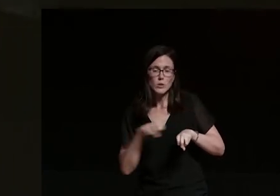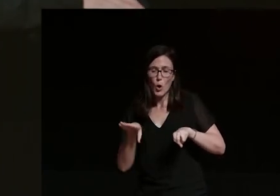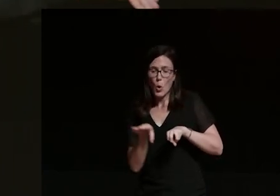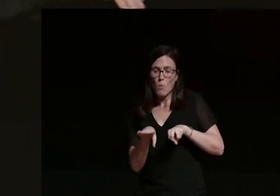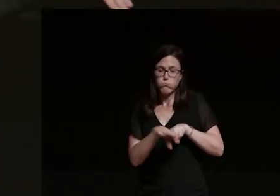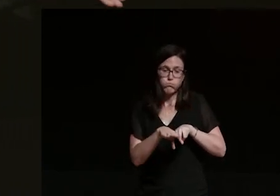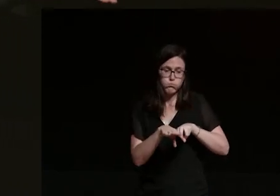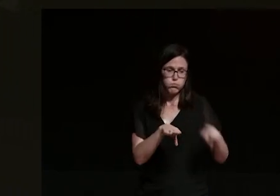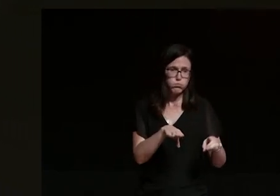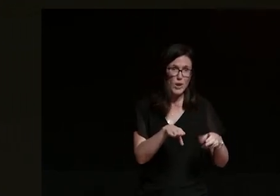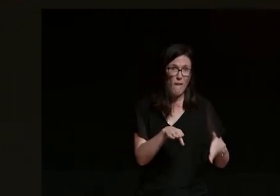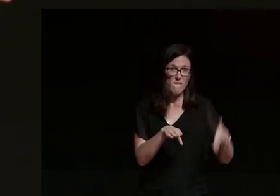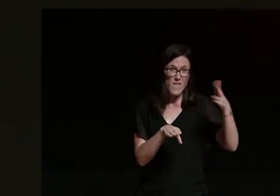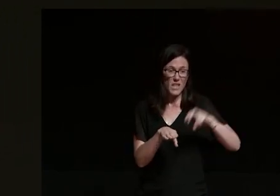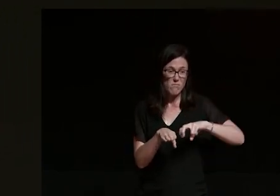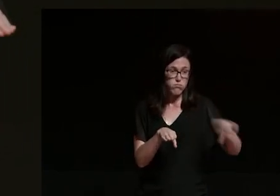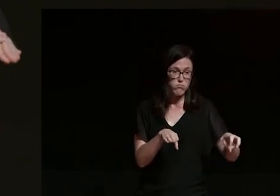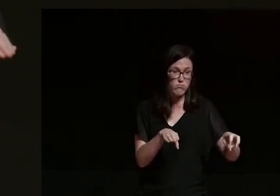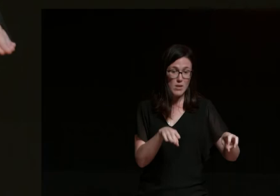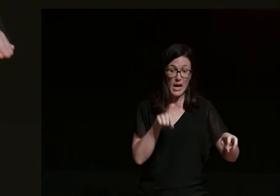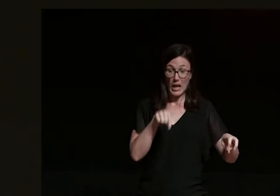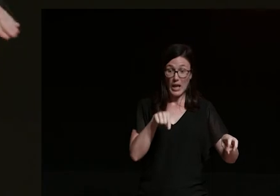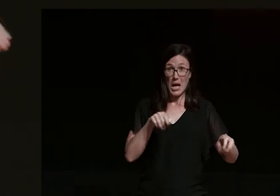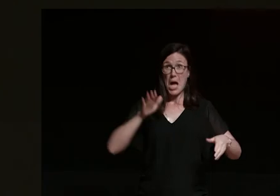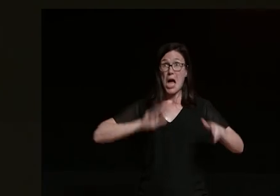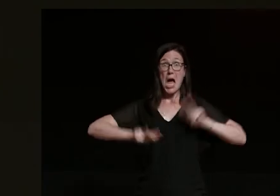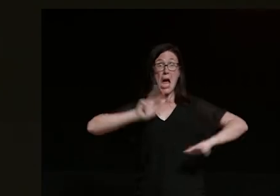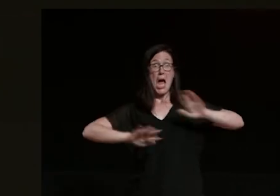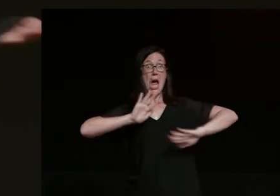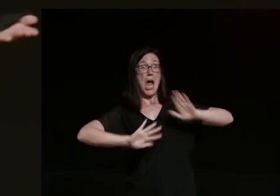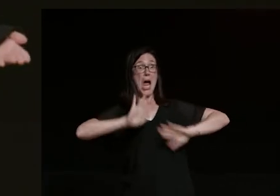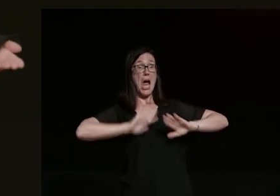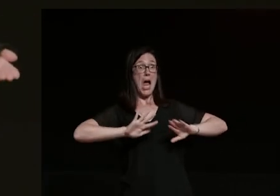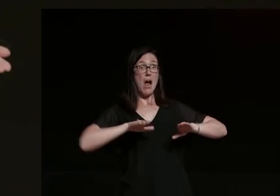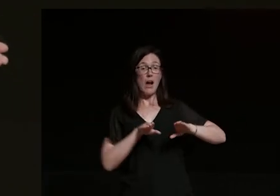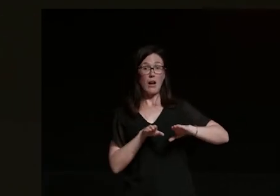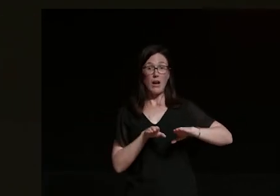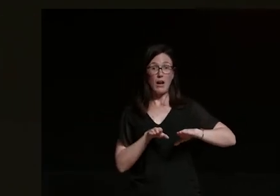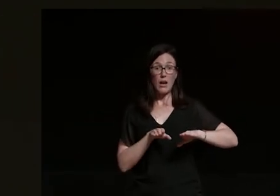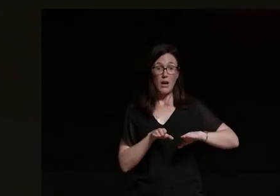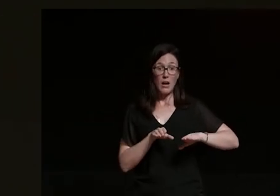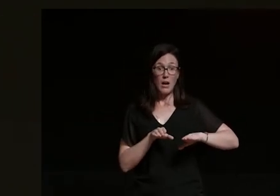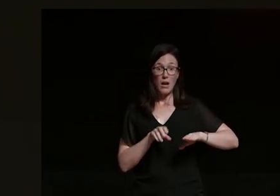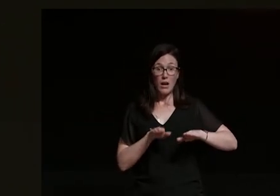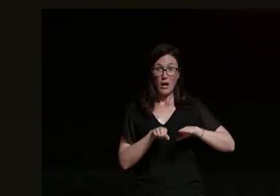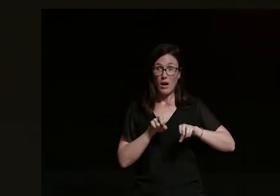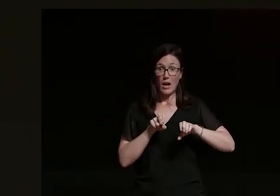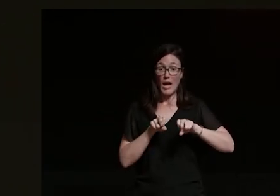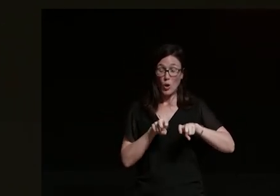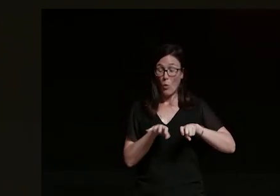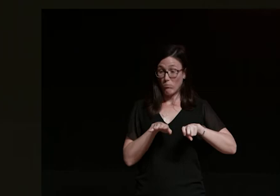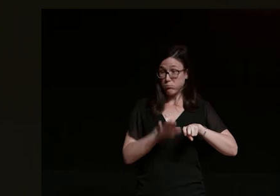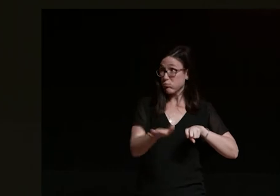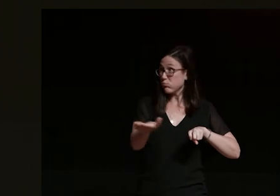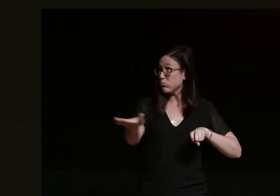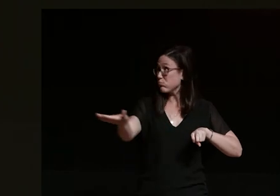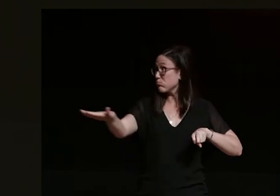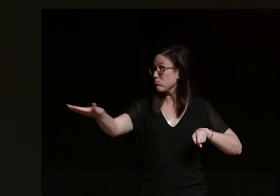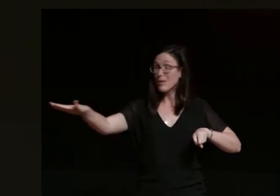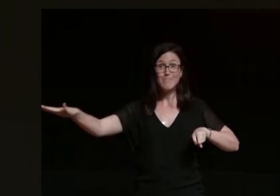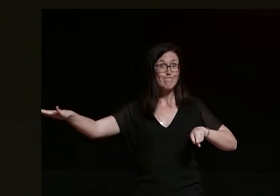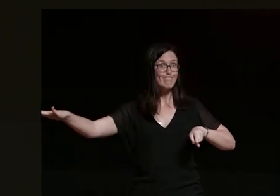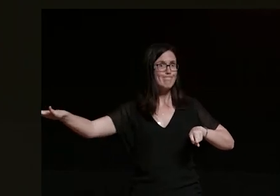fence and he panicked quickly pulled out didn't even offer me a towel and drove away yeah and so